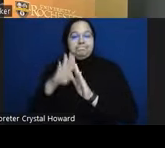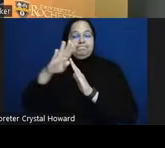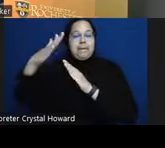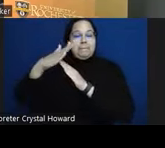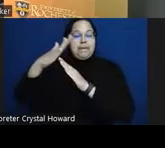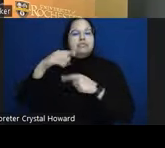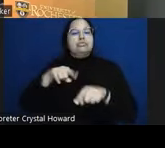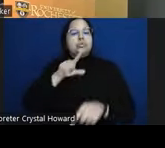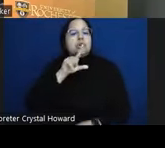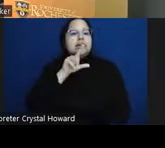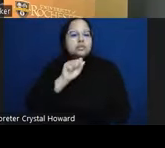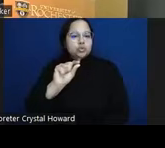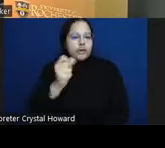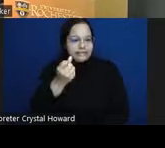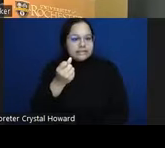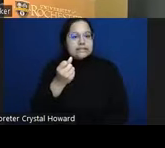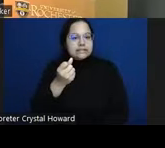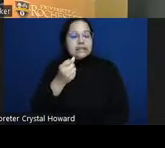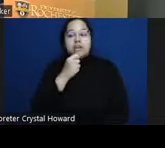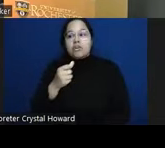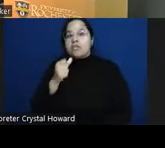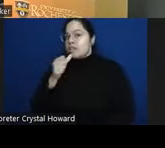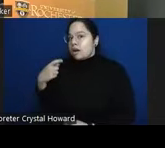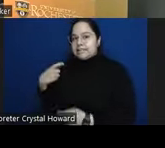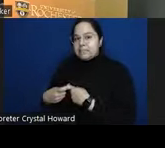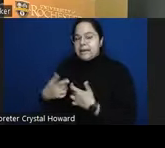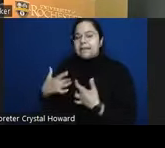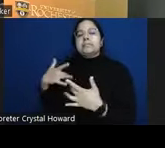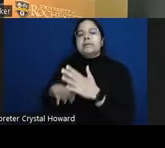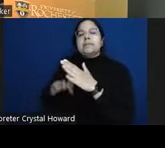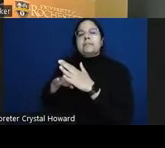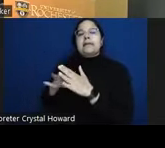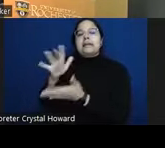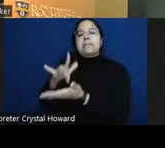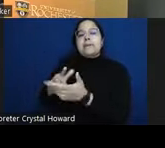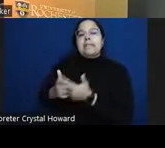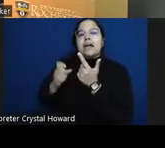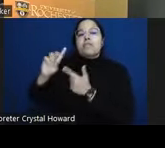see the peak in midlife and later life um but despite historically being at decreased risk